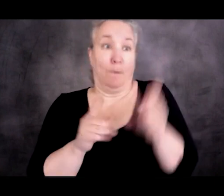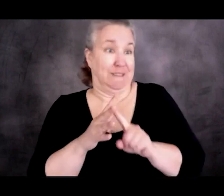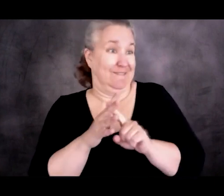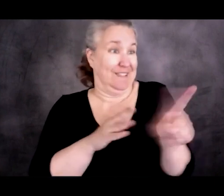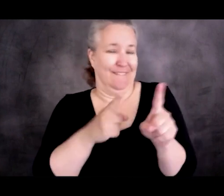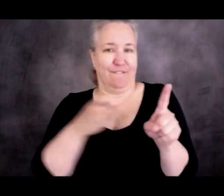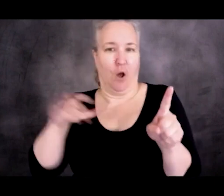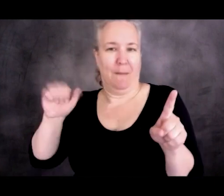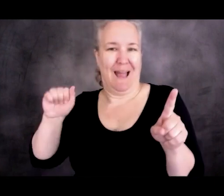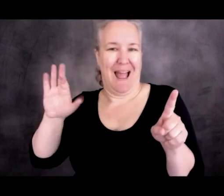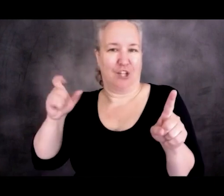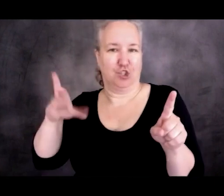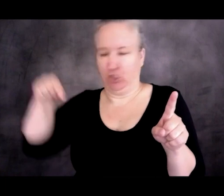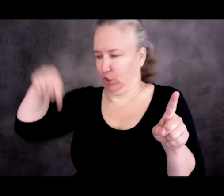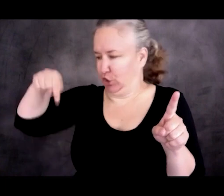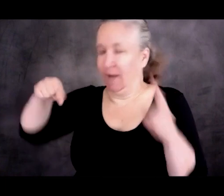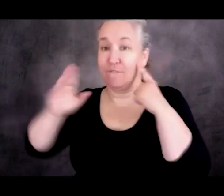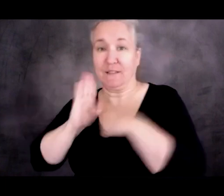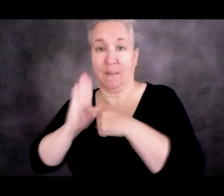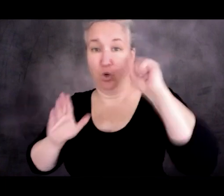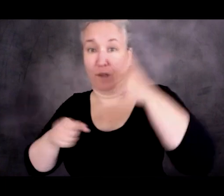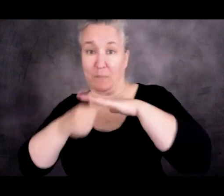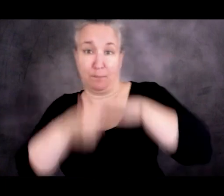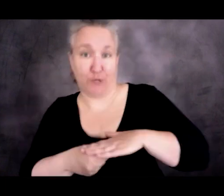It's a repressive government.